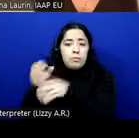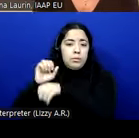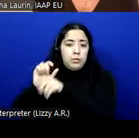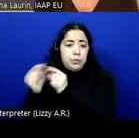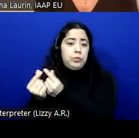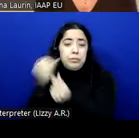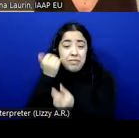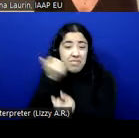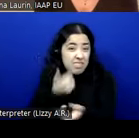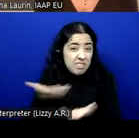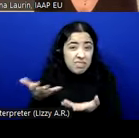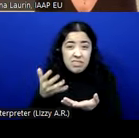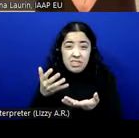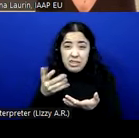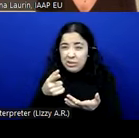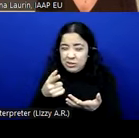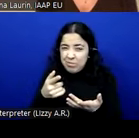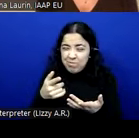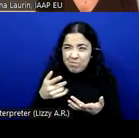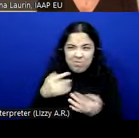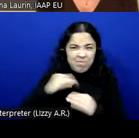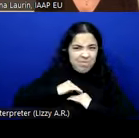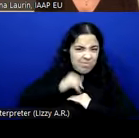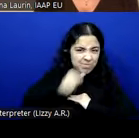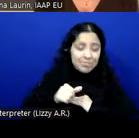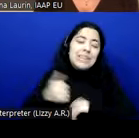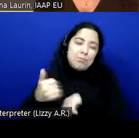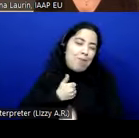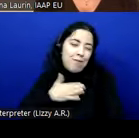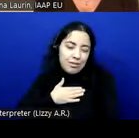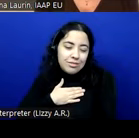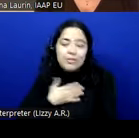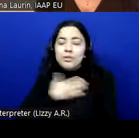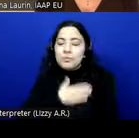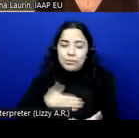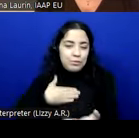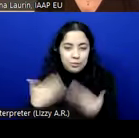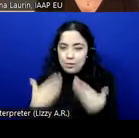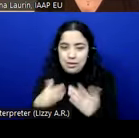something is not to your looking, then it's all my fault. So please just throw me an email, and we'll